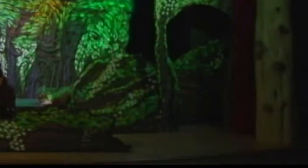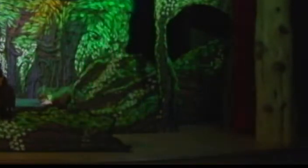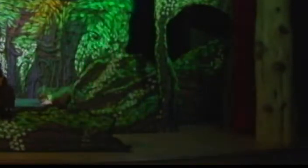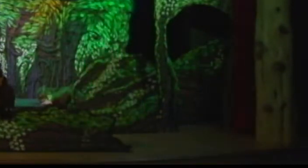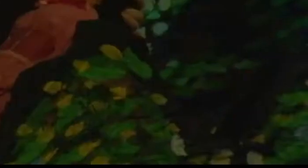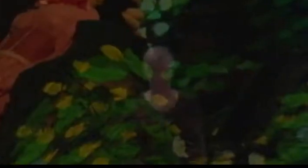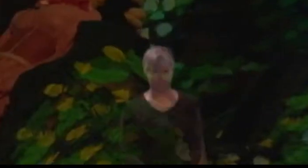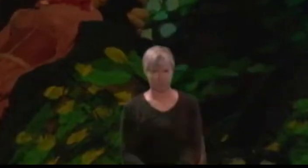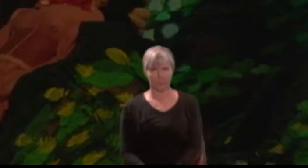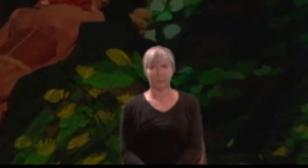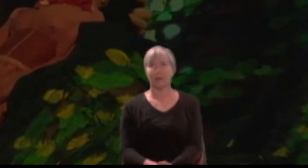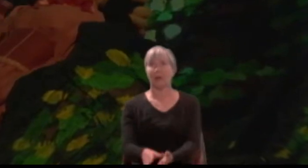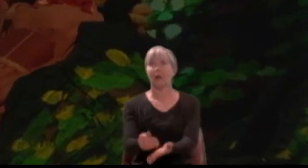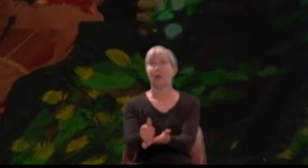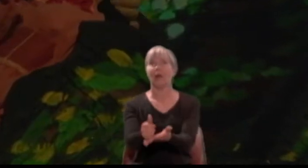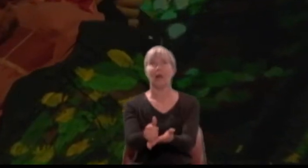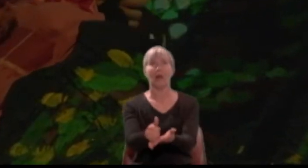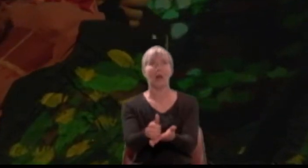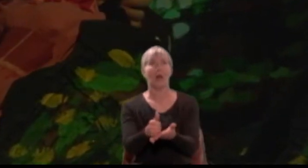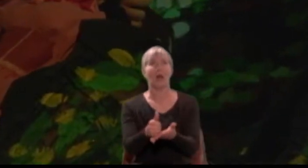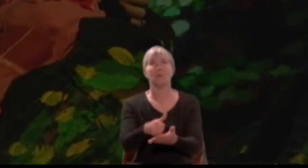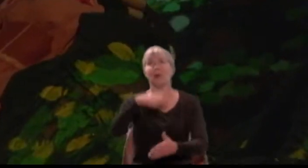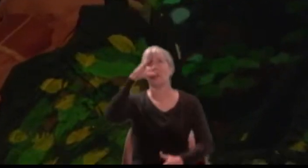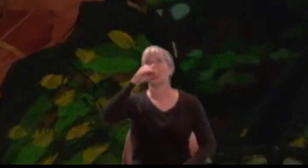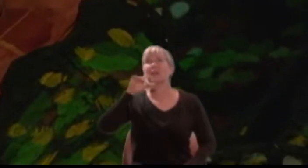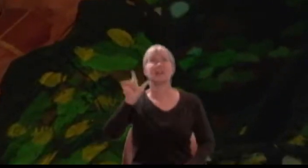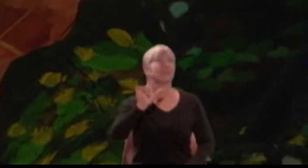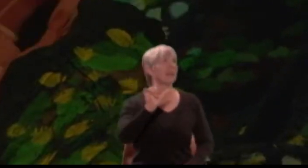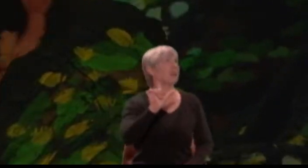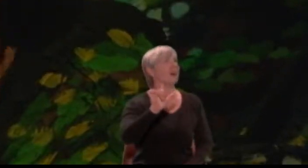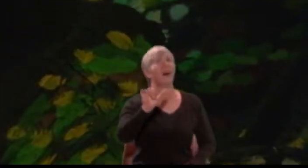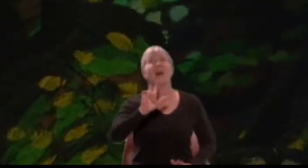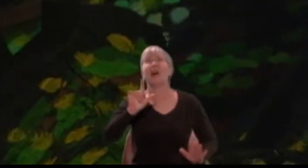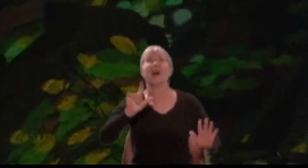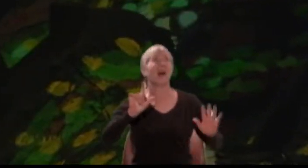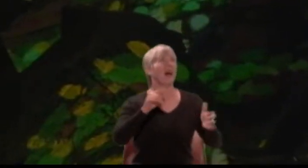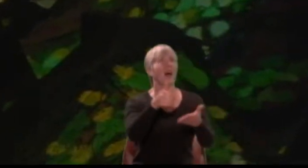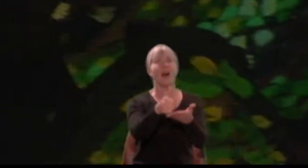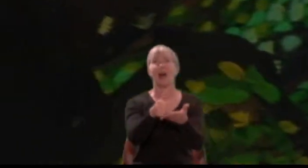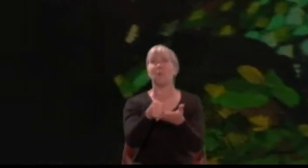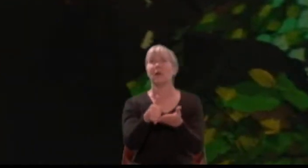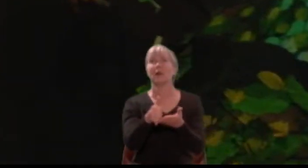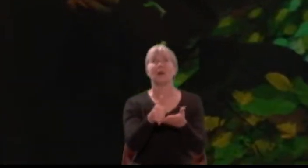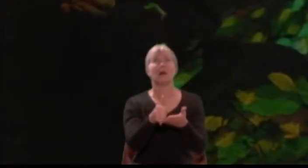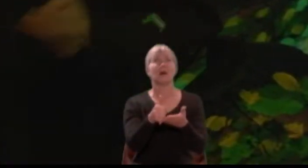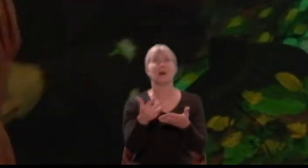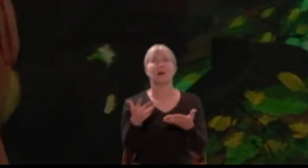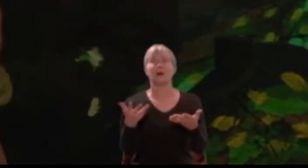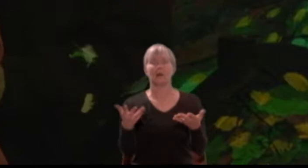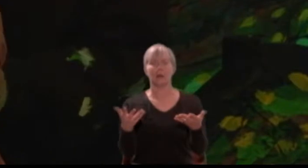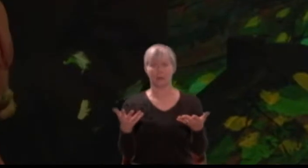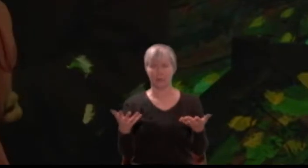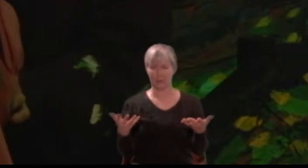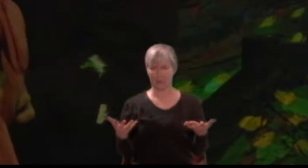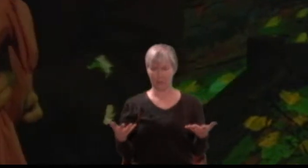Hermia: Help me, Lysander, help me! Ay me, for pity!